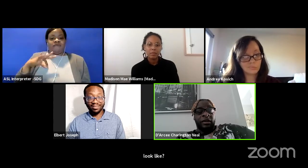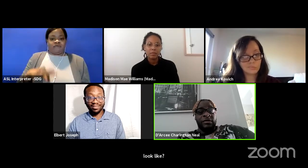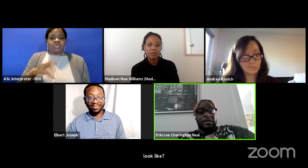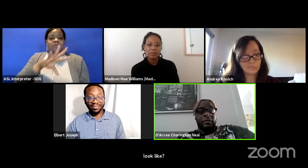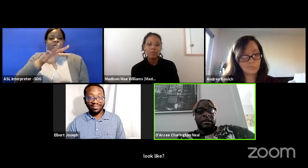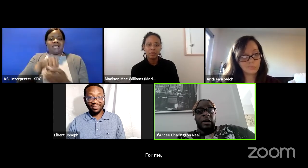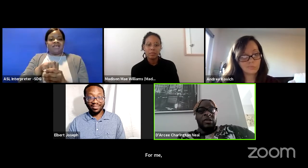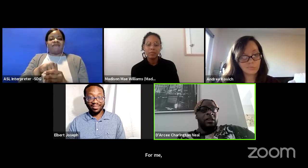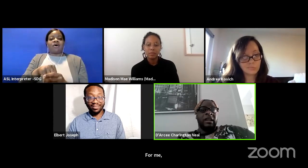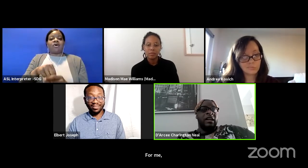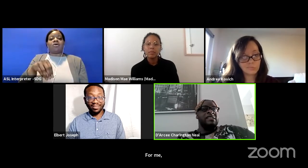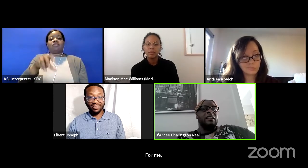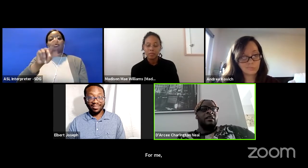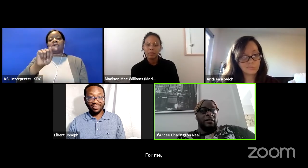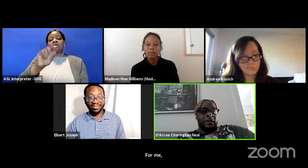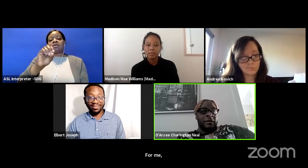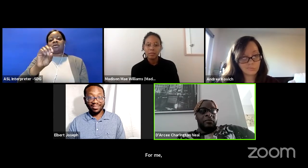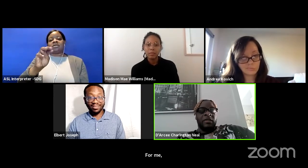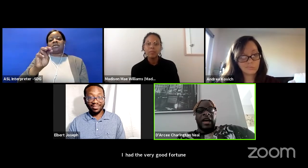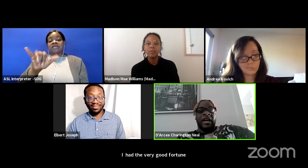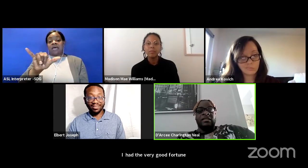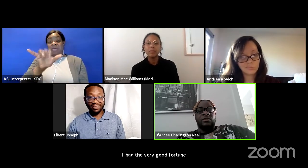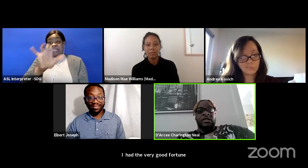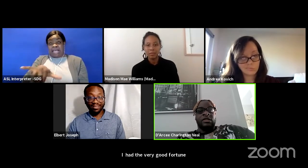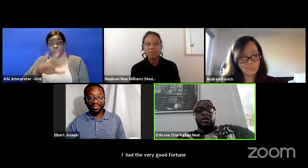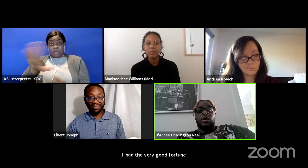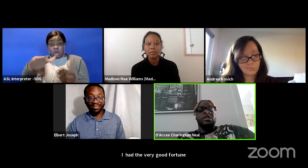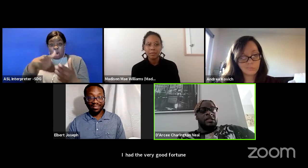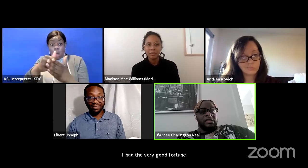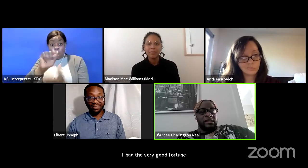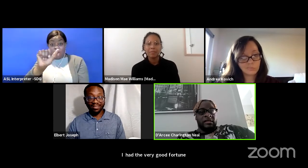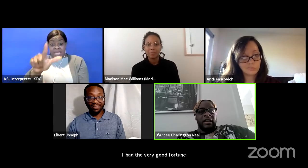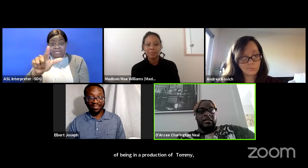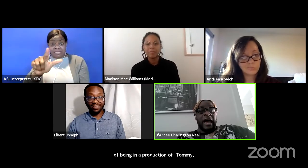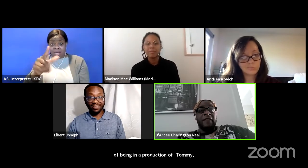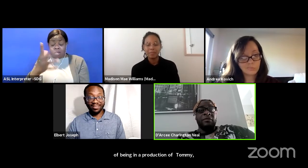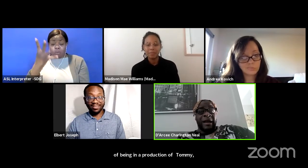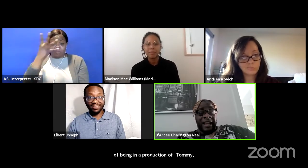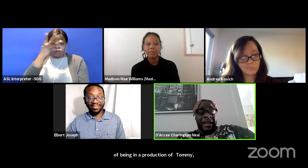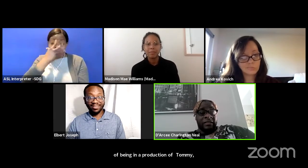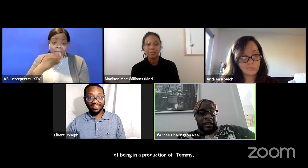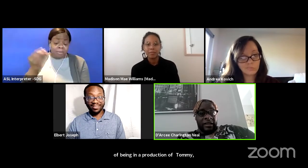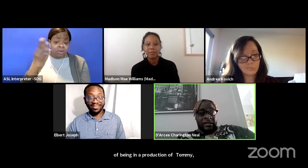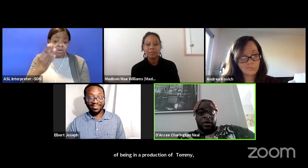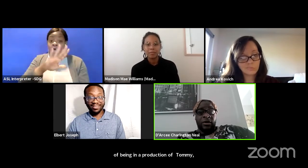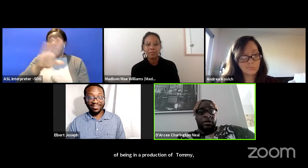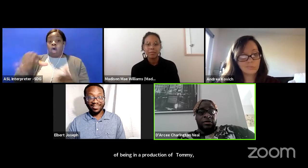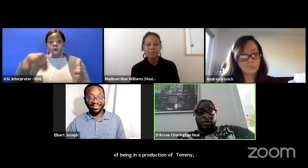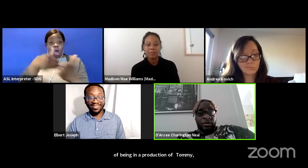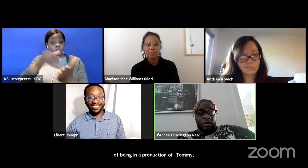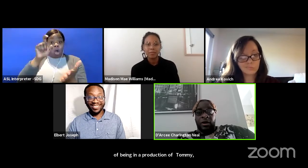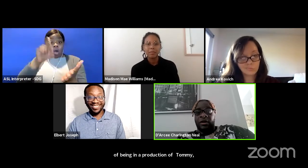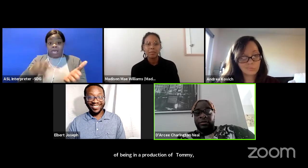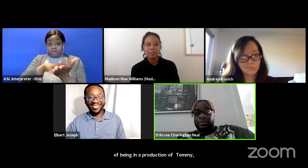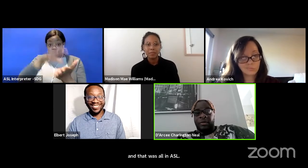the who's Tommy that was all in ASL and it was gorgeous. And everybody had to learn ASL, the whole crew,